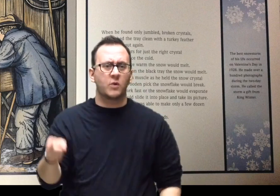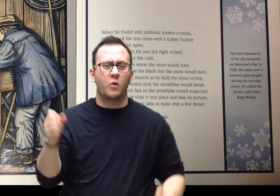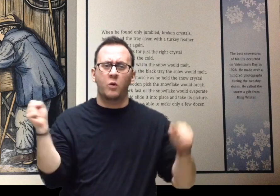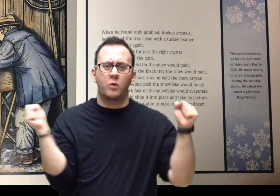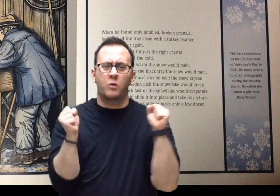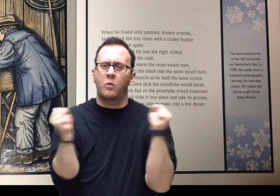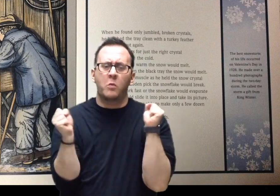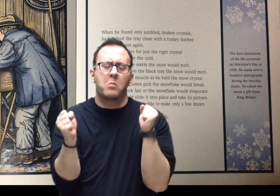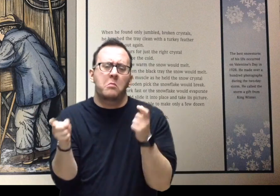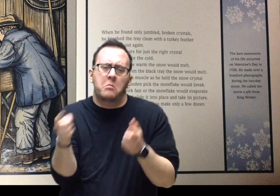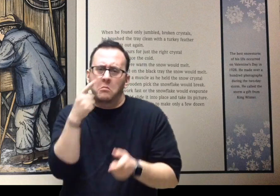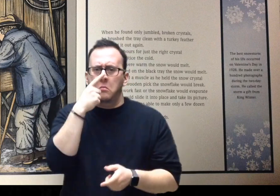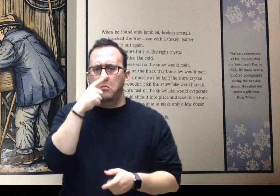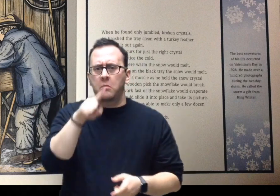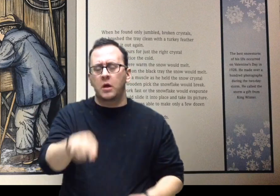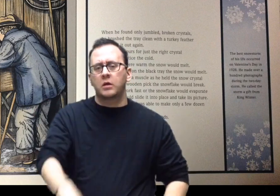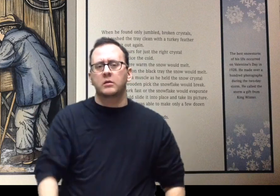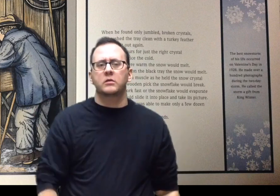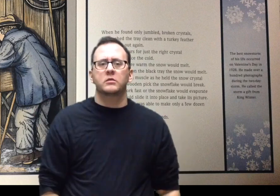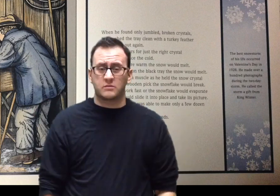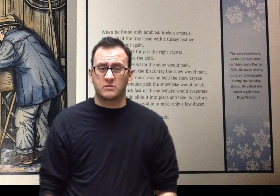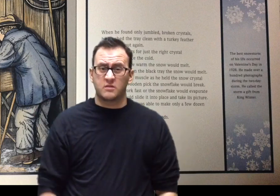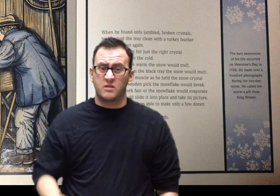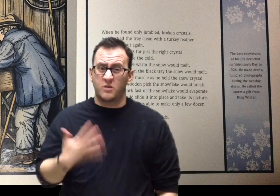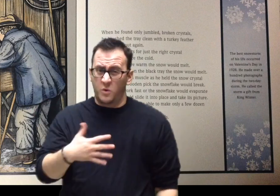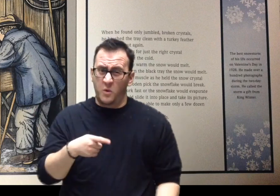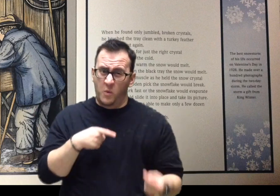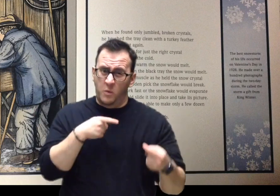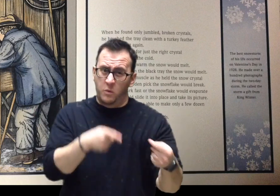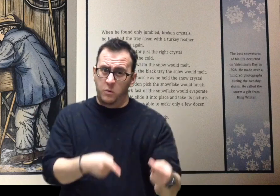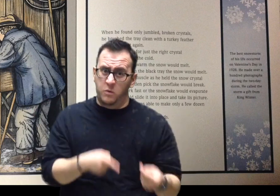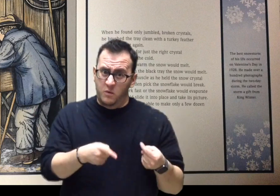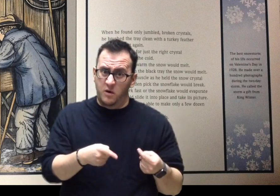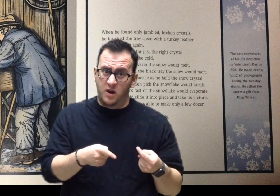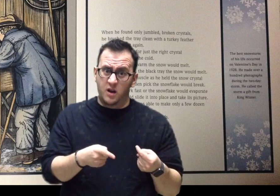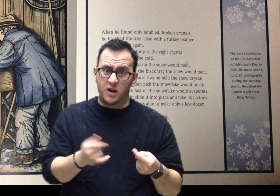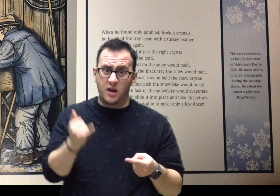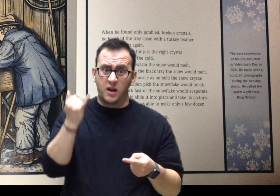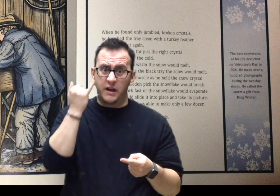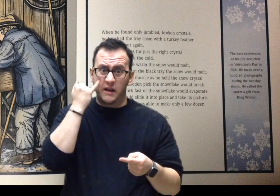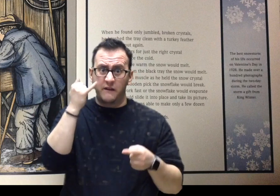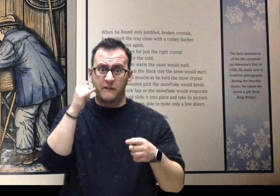He had to work fast or the snowflake would evaporate before he could slide it into place and take its picture.